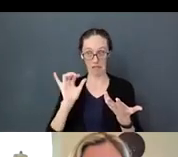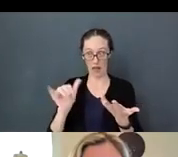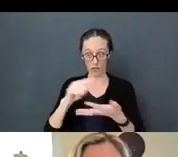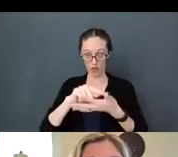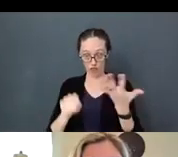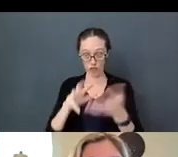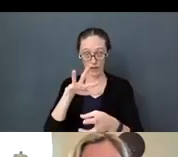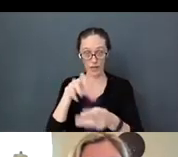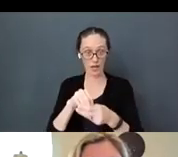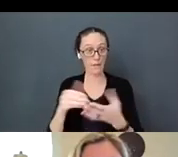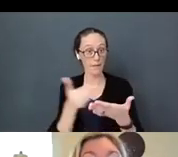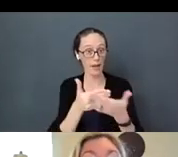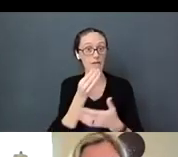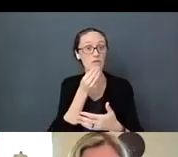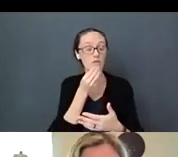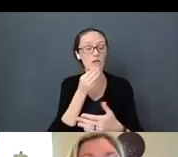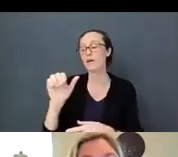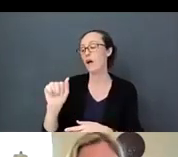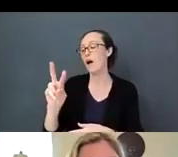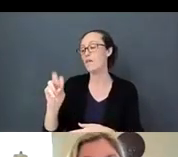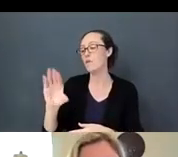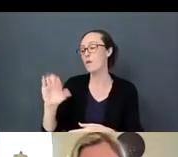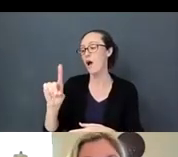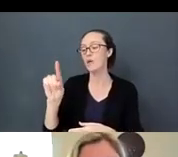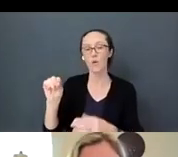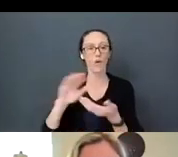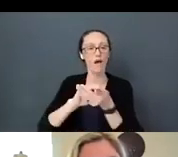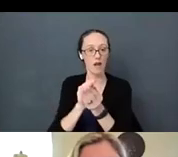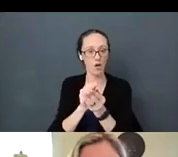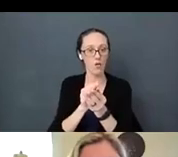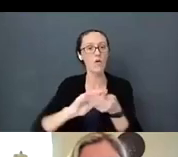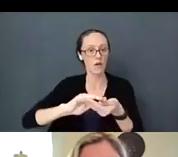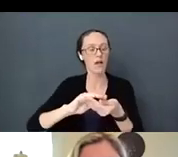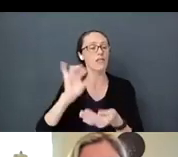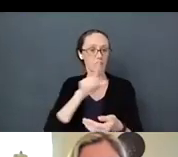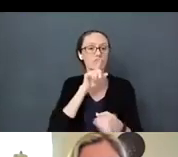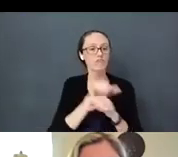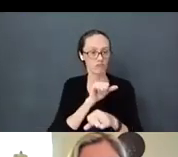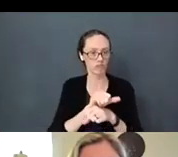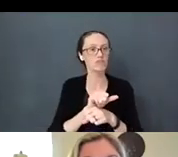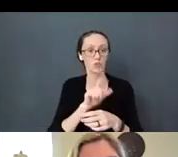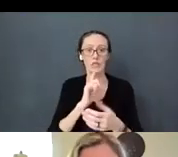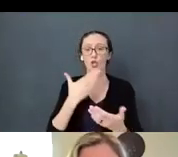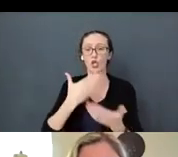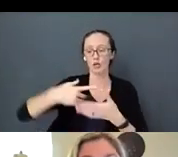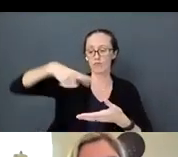Avocado is a healthy food that blends well with baby food with a creamy texture.